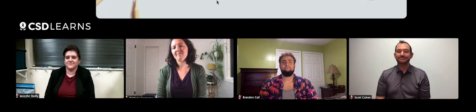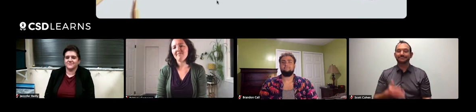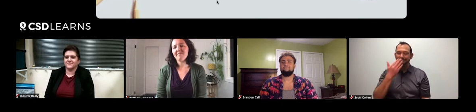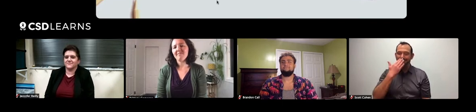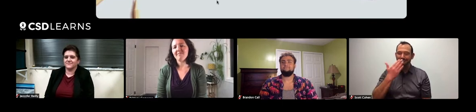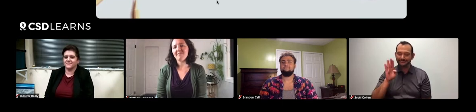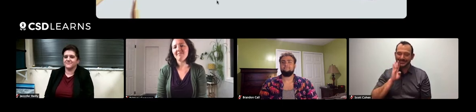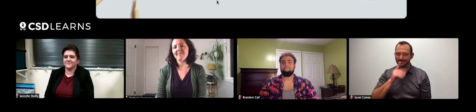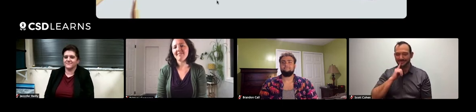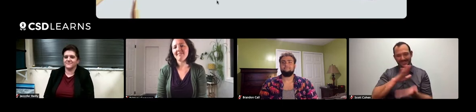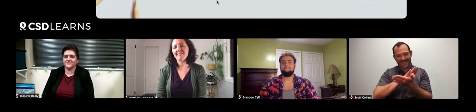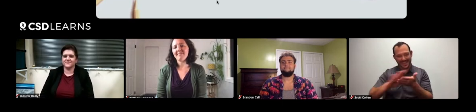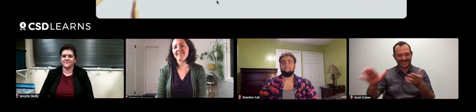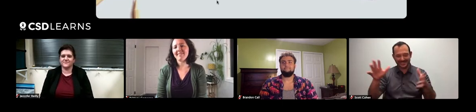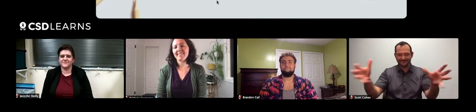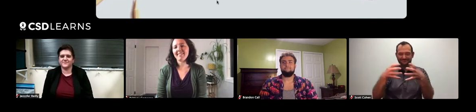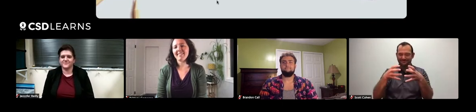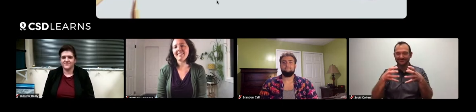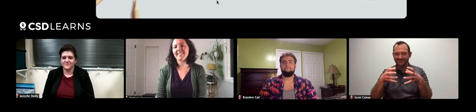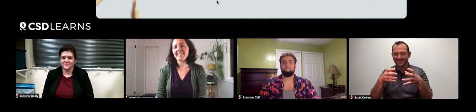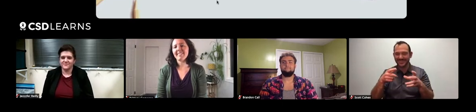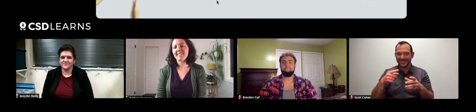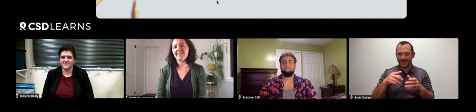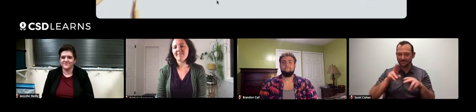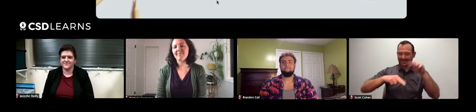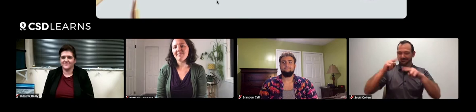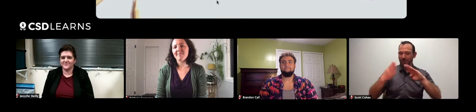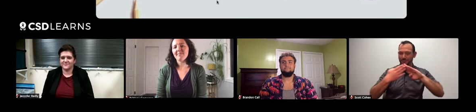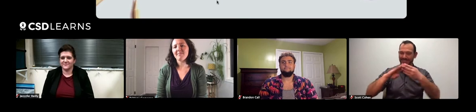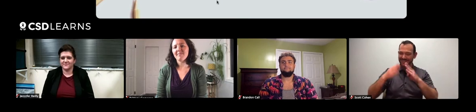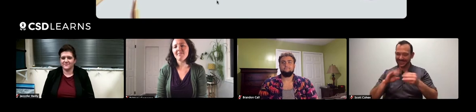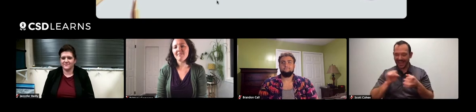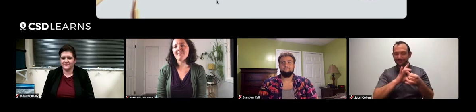Thank you, Brittany. That is nice, being able to gather and build a community